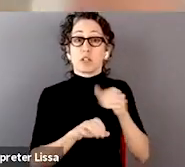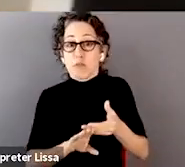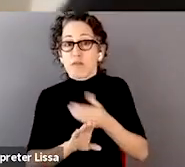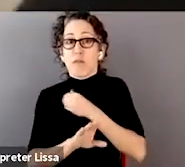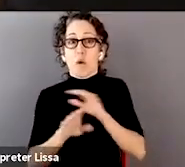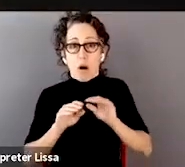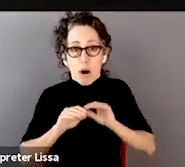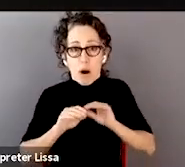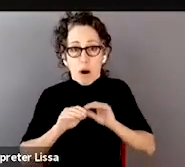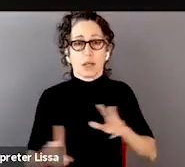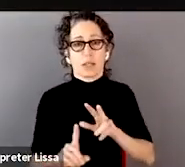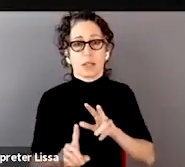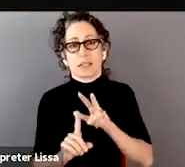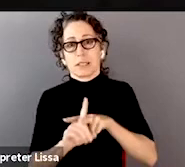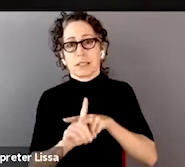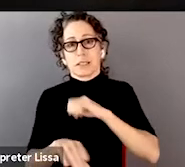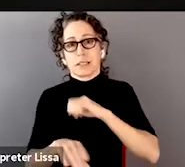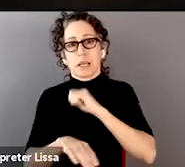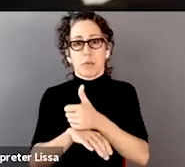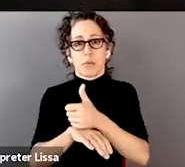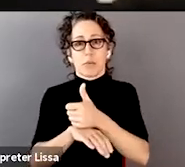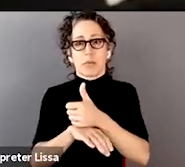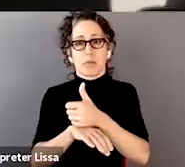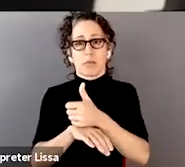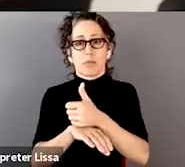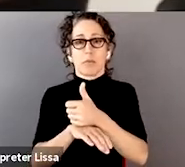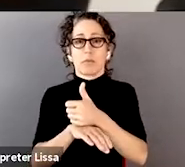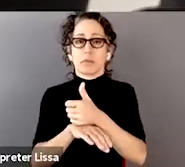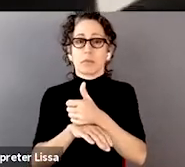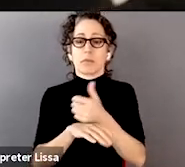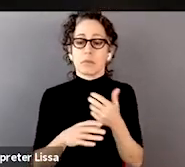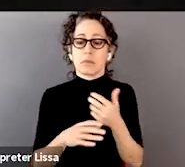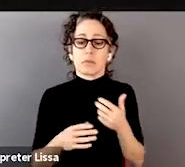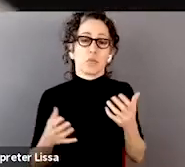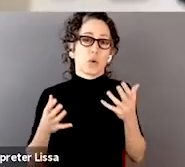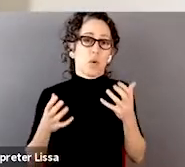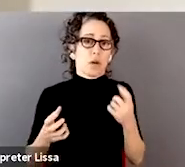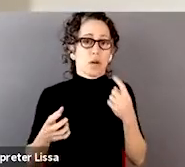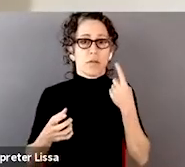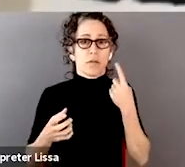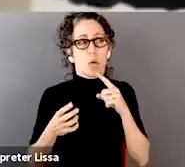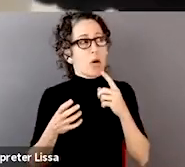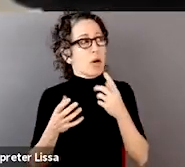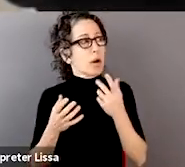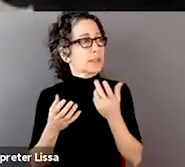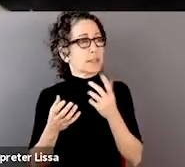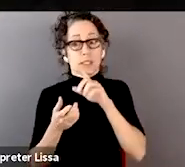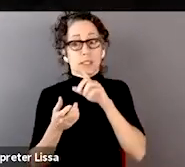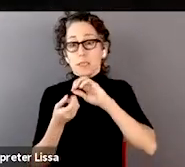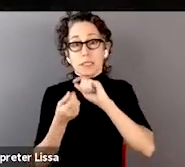you need to evaluate on at least this many people, it needs to have at least this many women